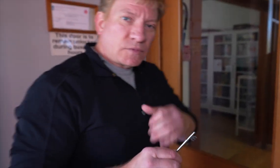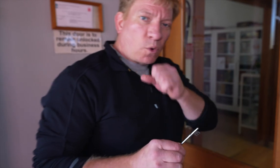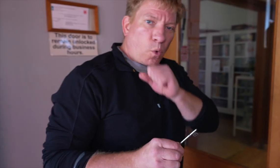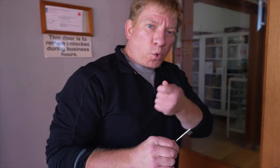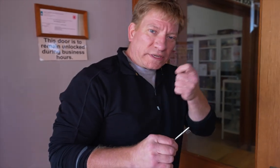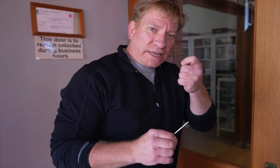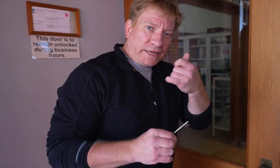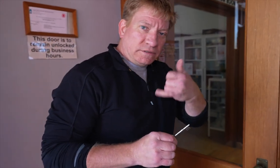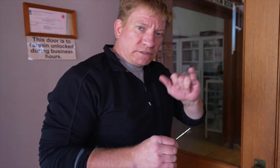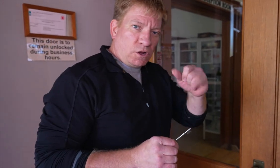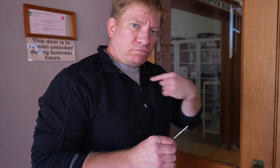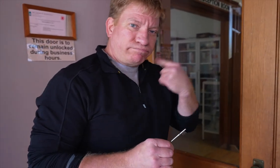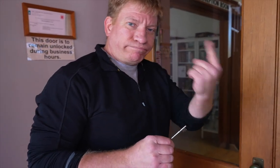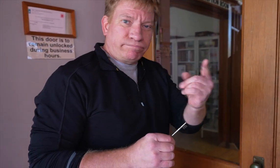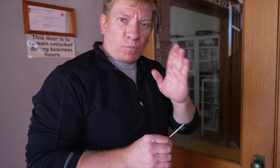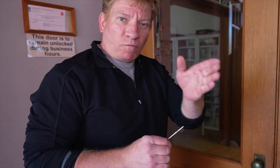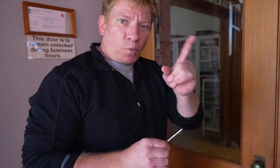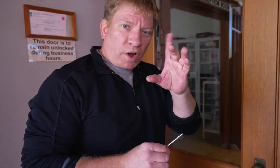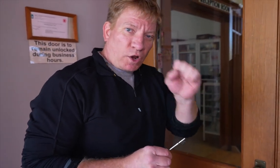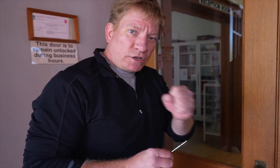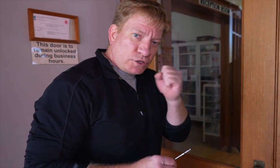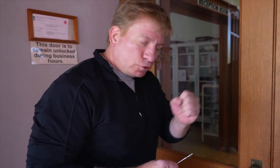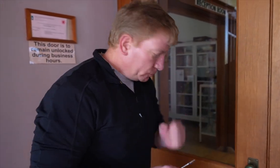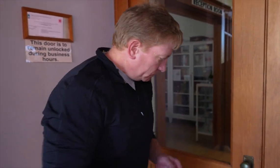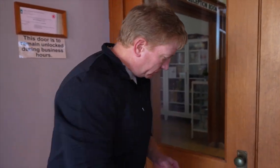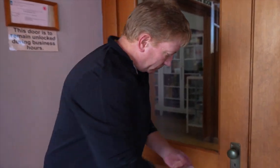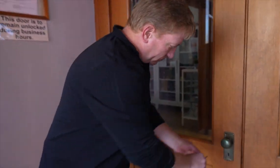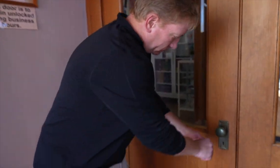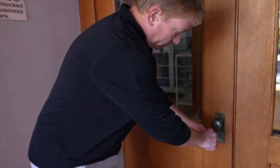This is the old key that is still in use over the last 100 years.